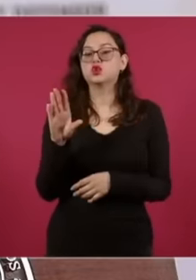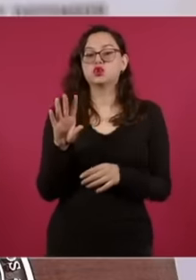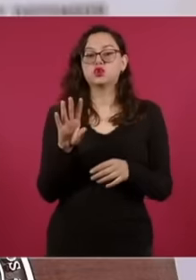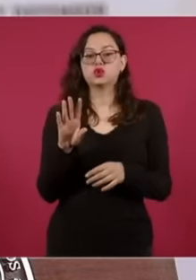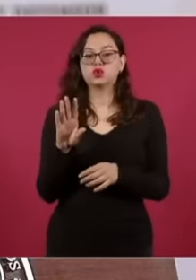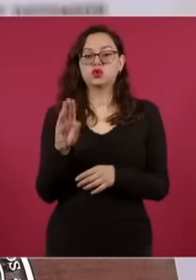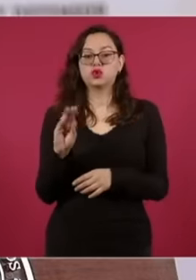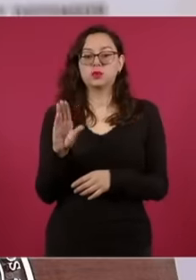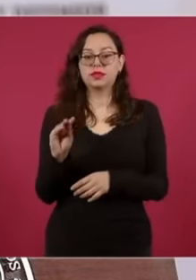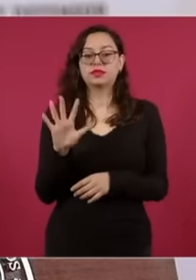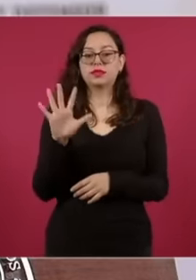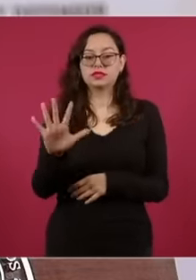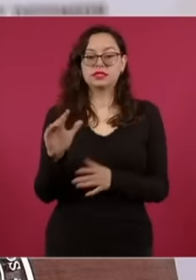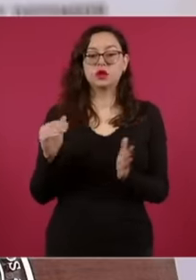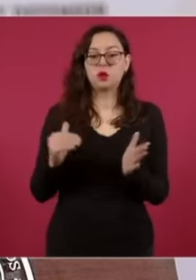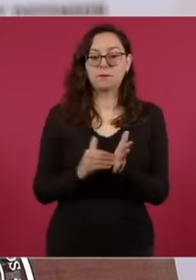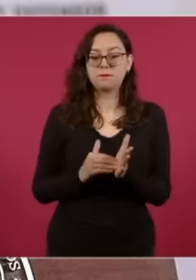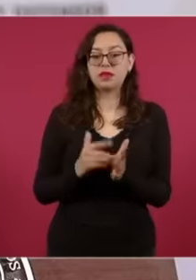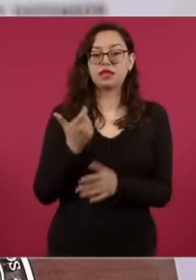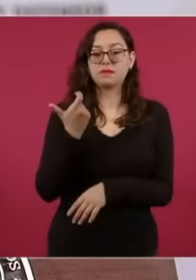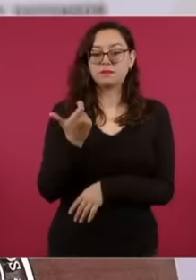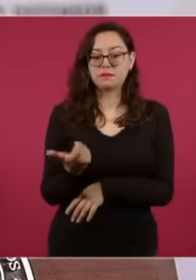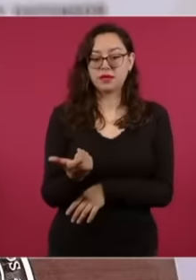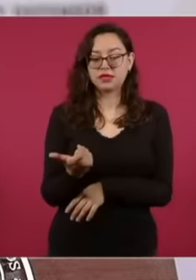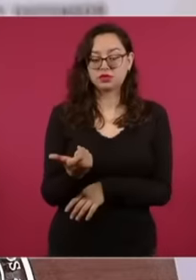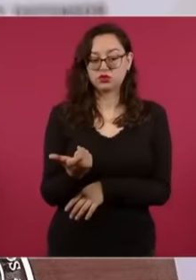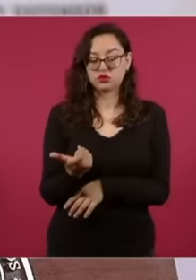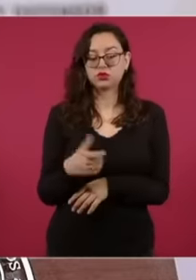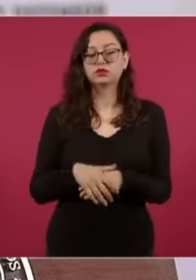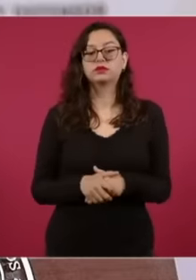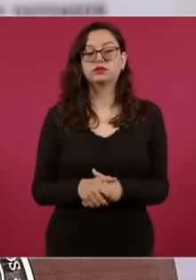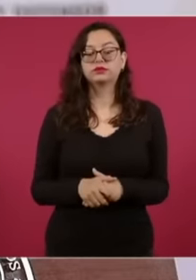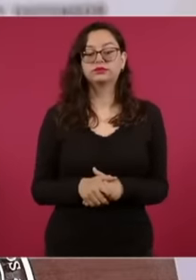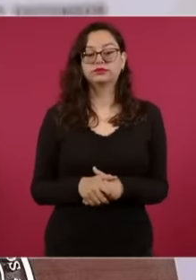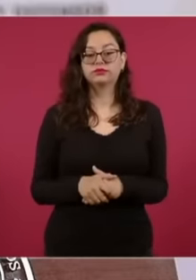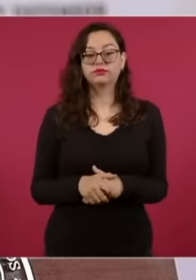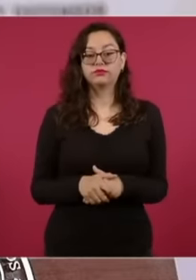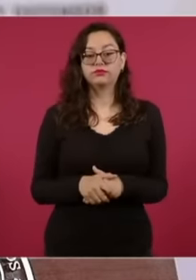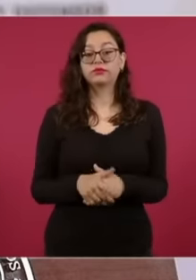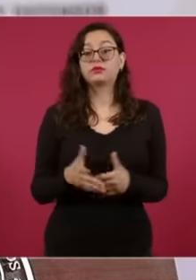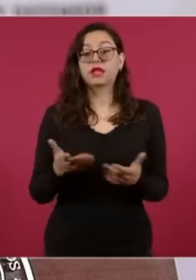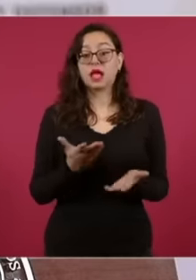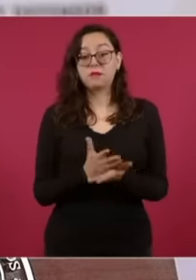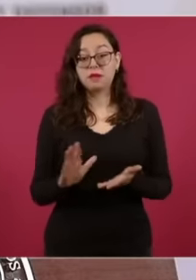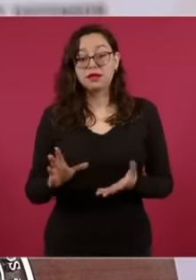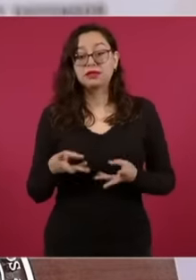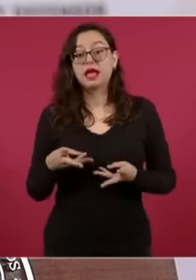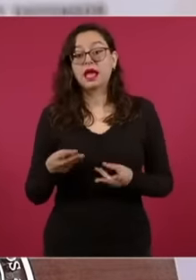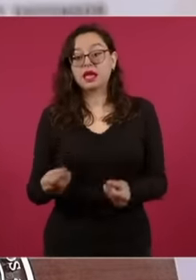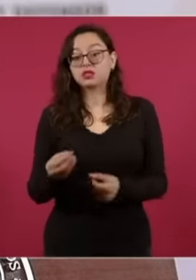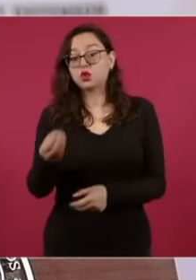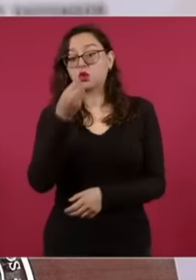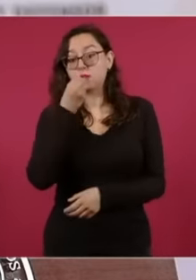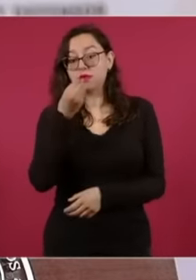95 Hey yes it is 10 days of salary, eh, food expenses in restaurants. In other words, if they